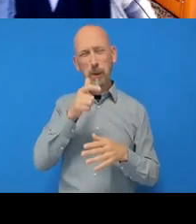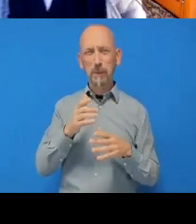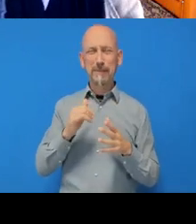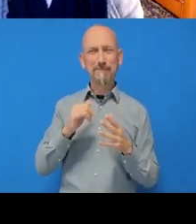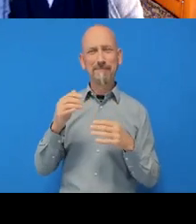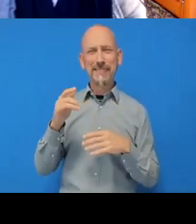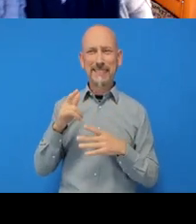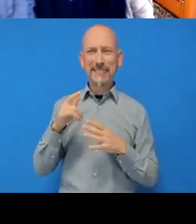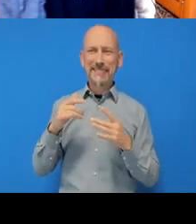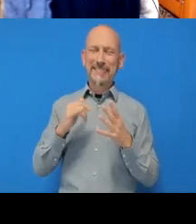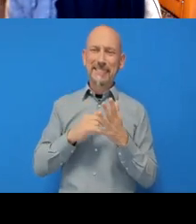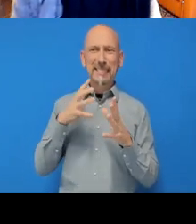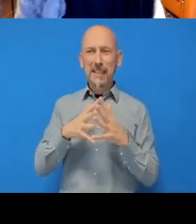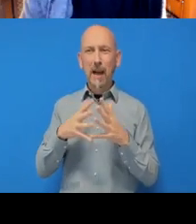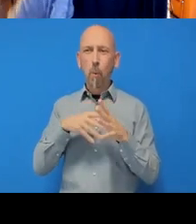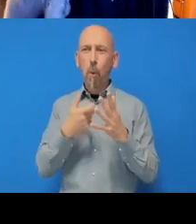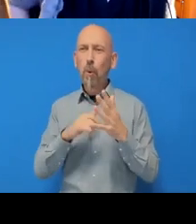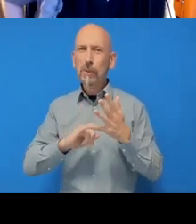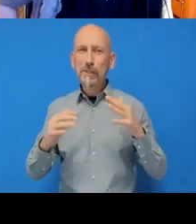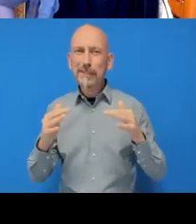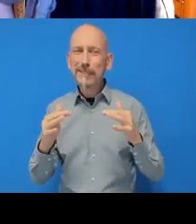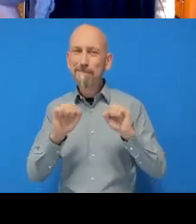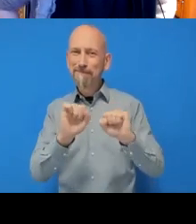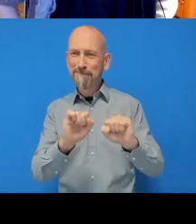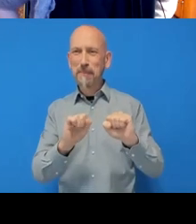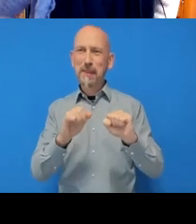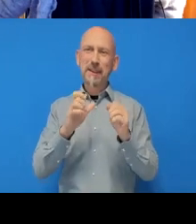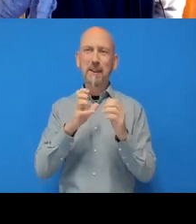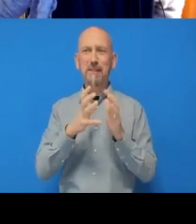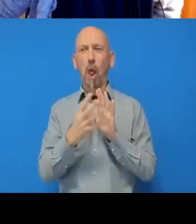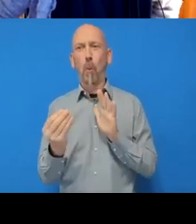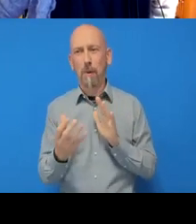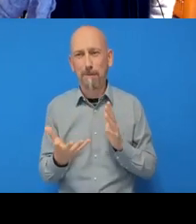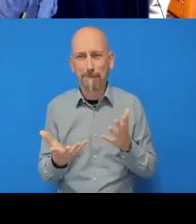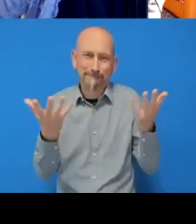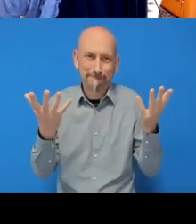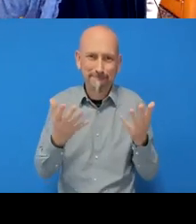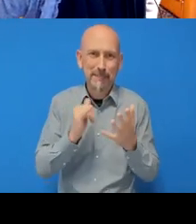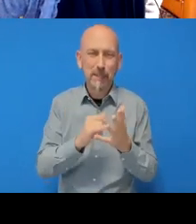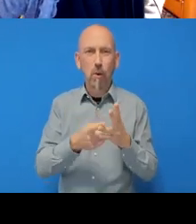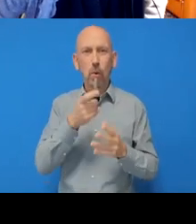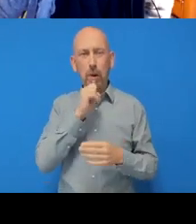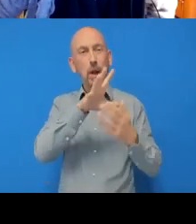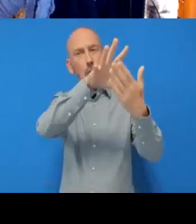But yeah, so cloning means to make a copy of an online repository to our local machine.